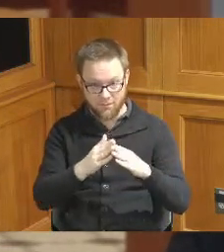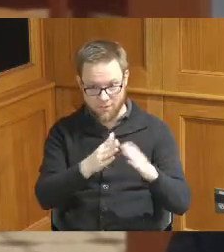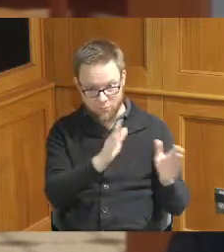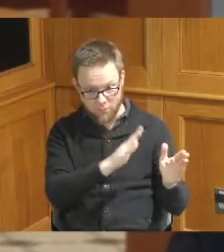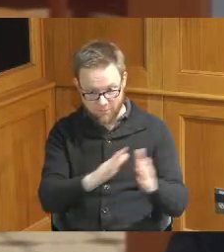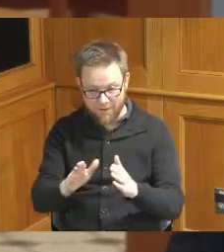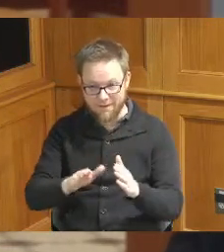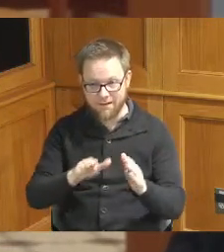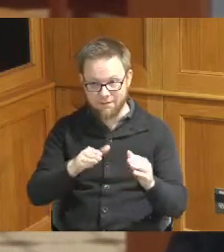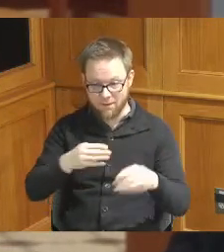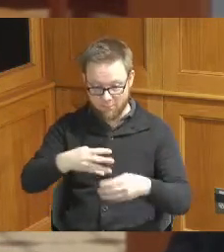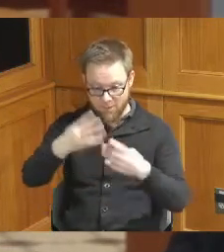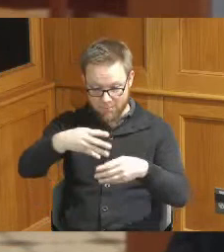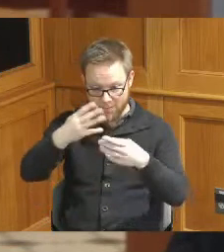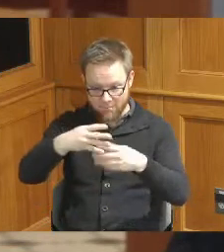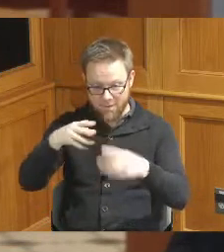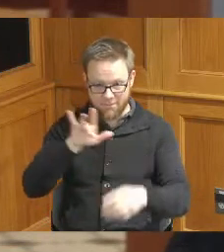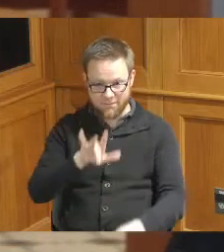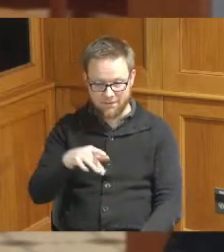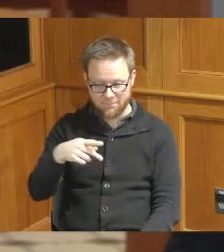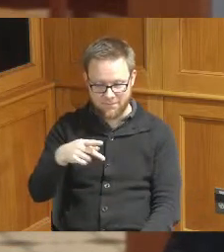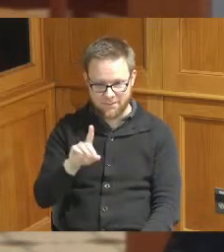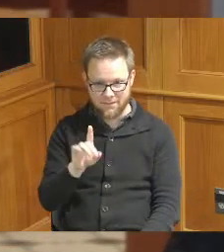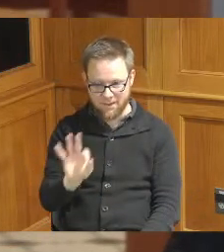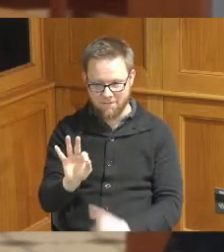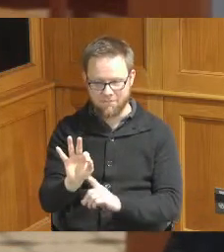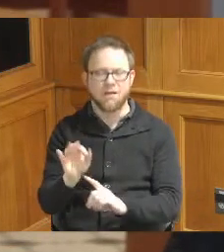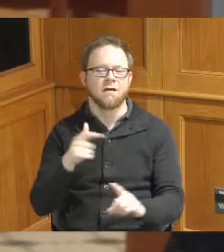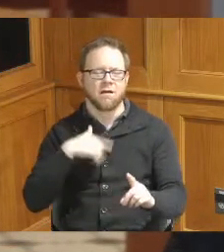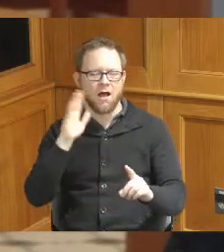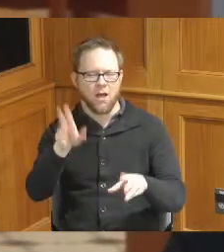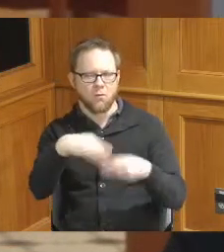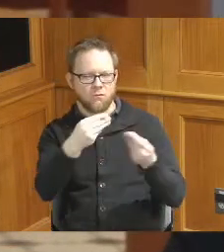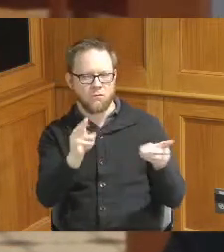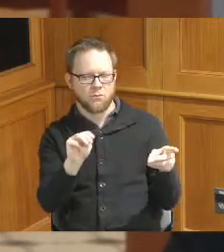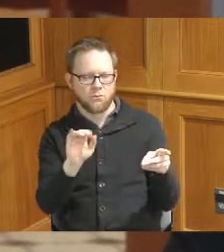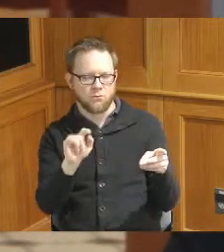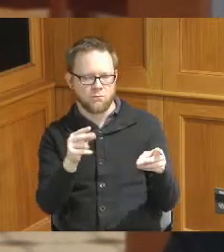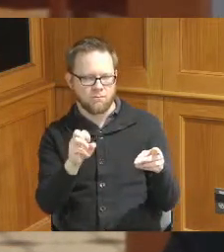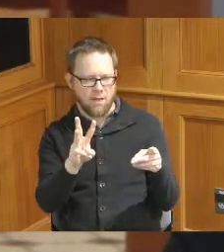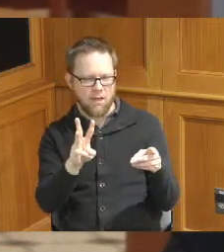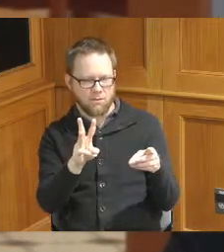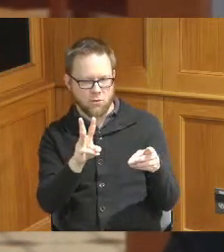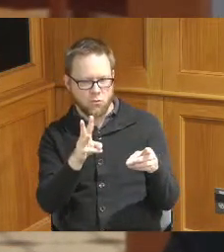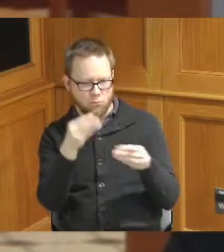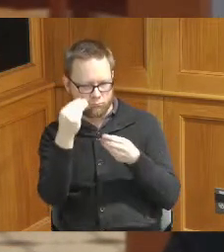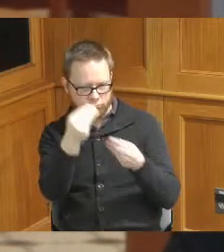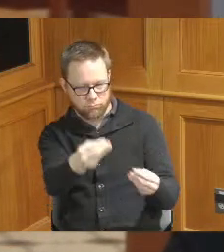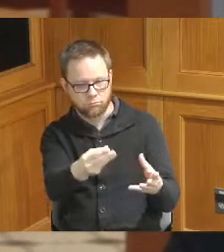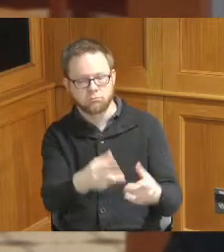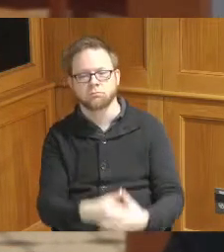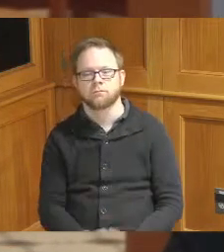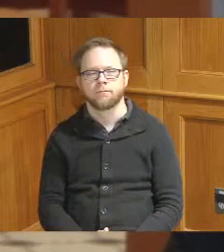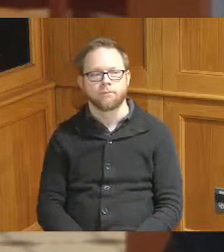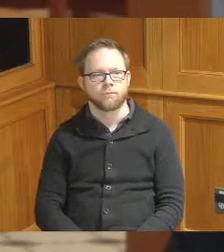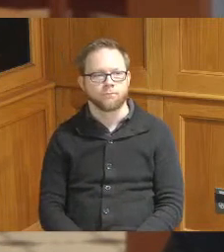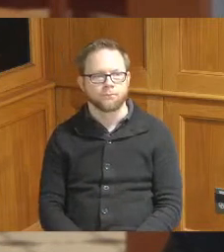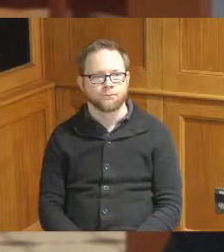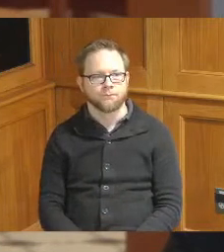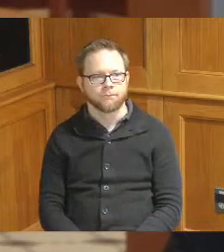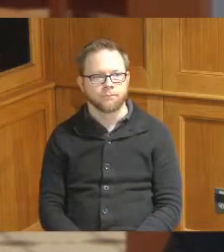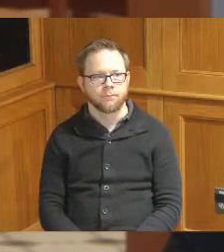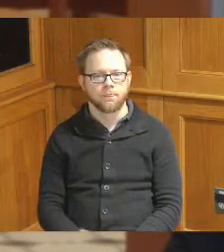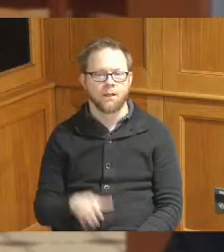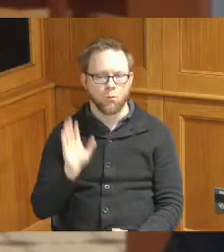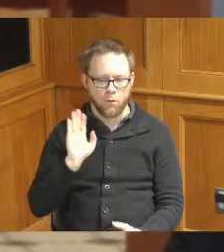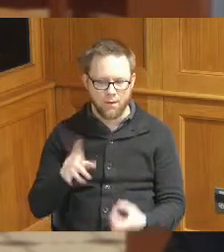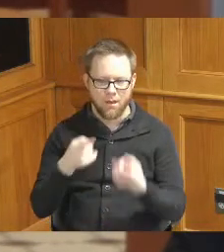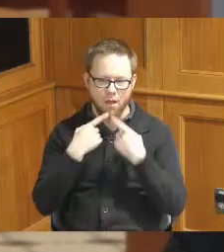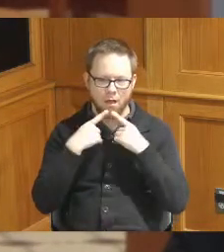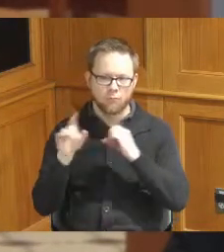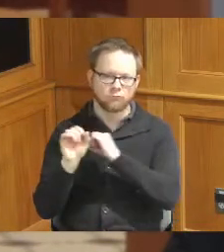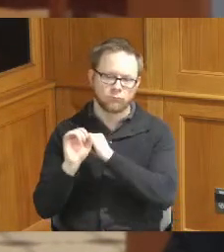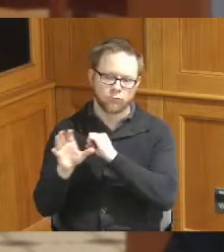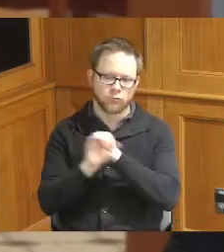page so I'll make sure that Matthew has access to that get that back out to folks one last time if